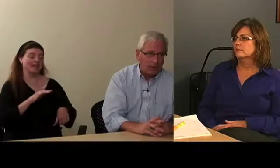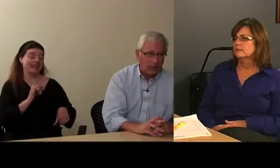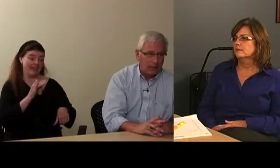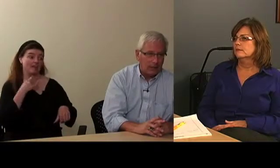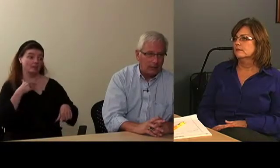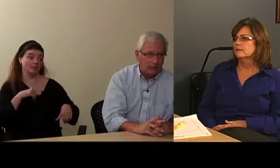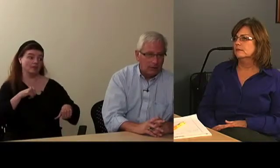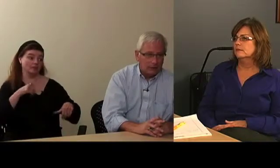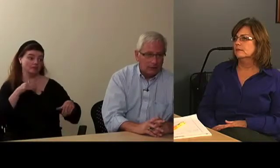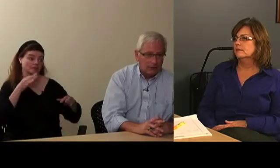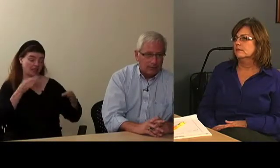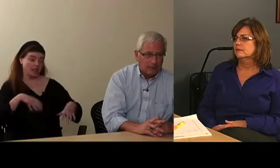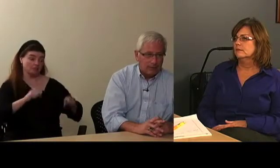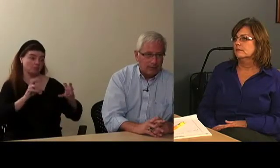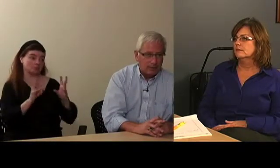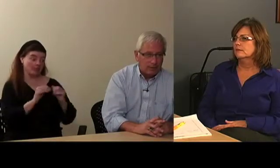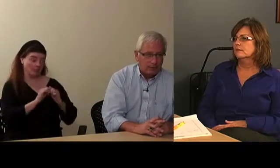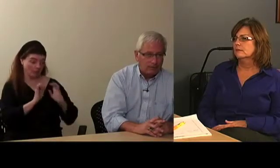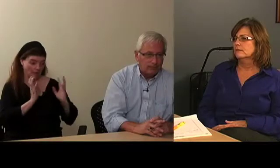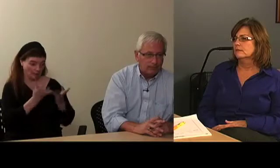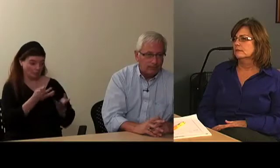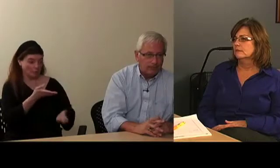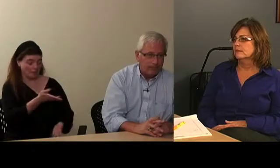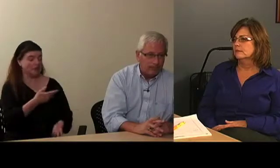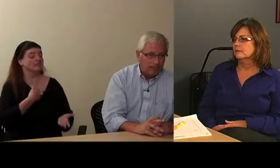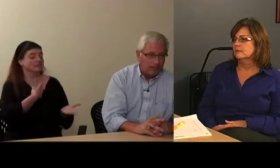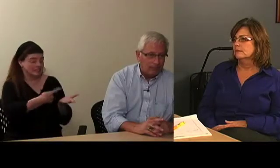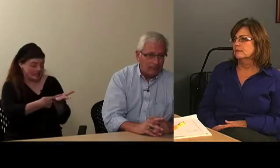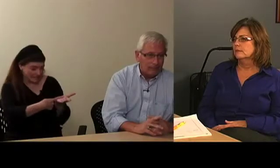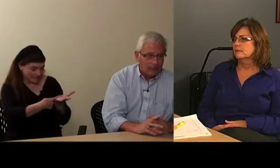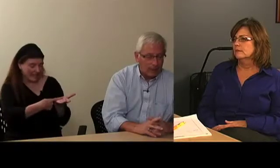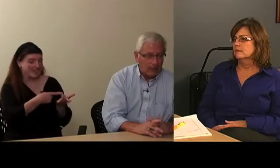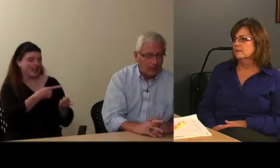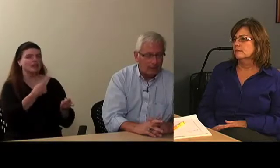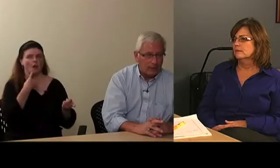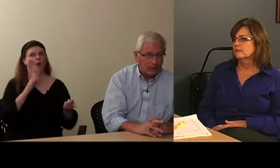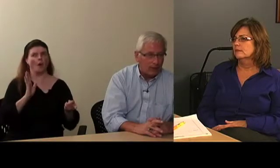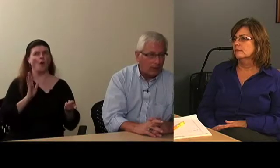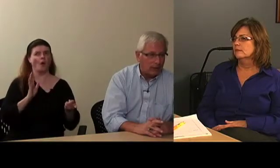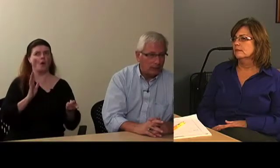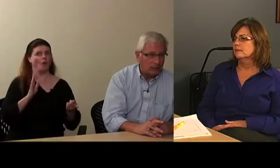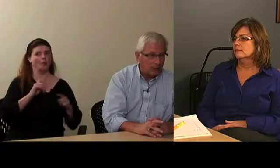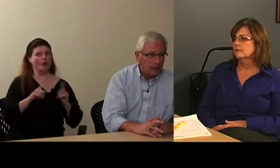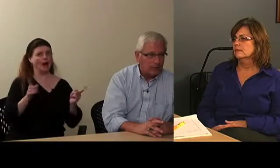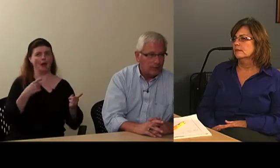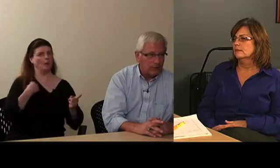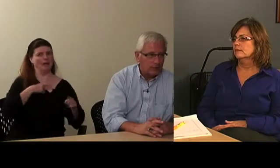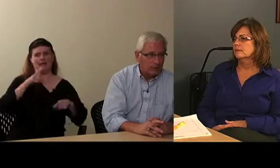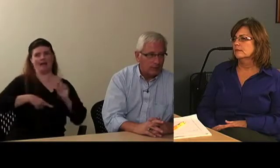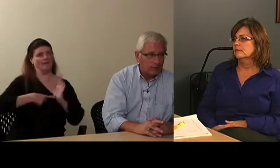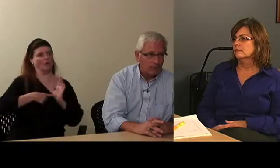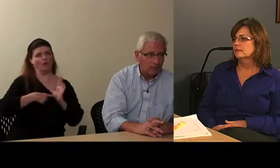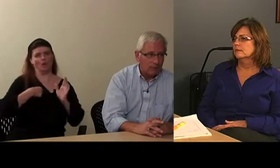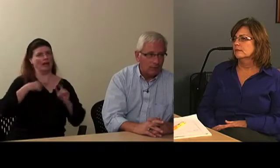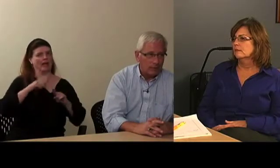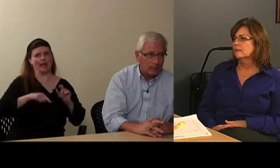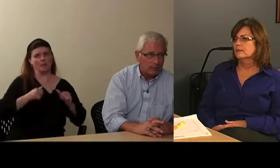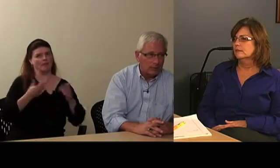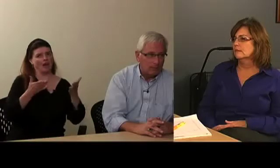and they still say that they cannot provide these services, for whatever reason,